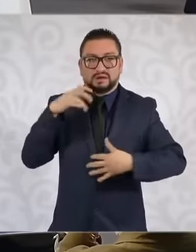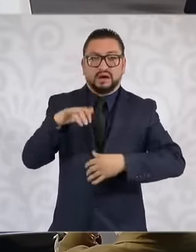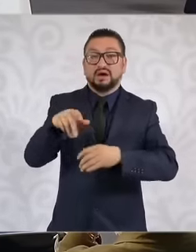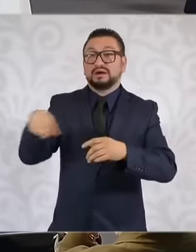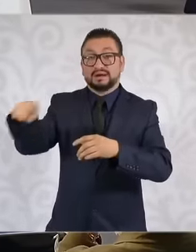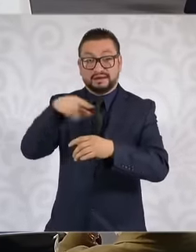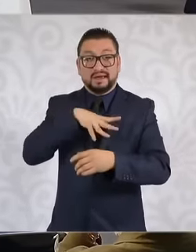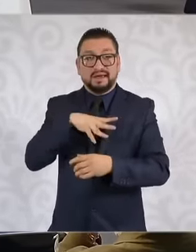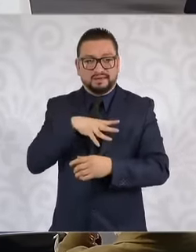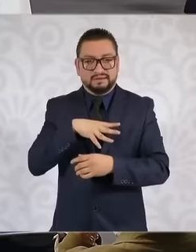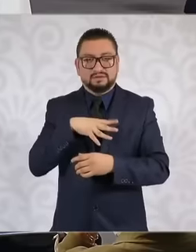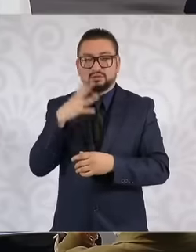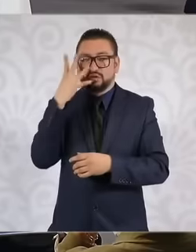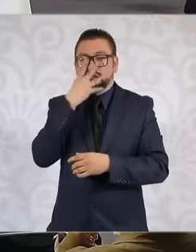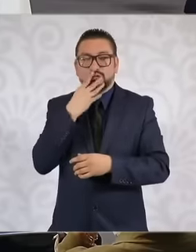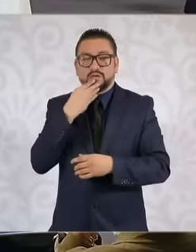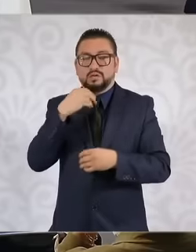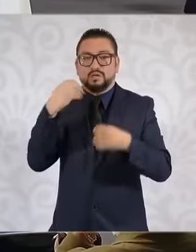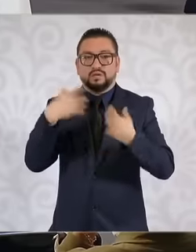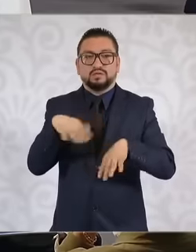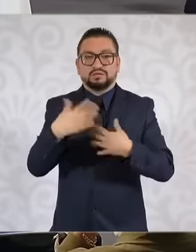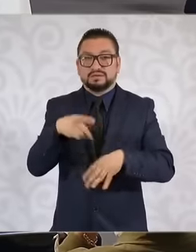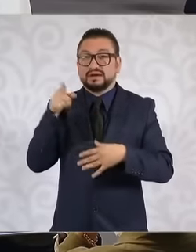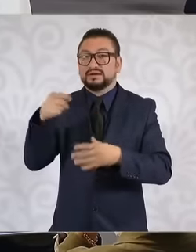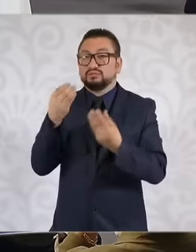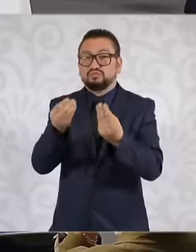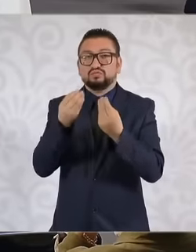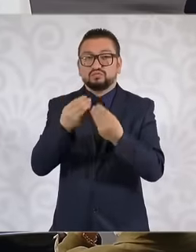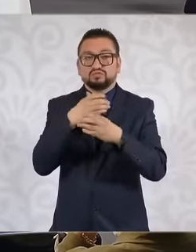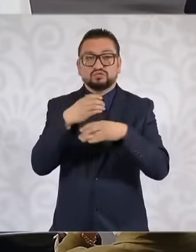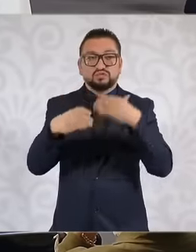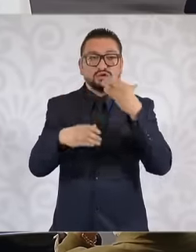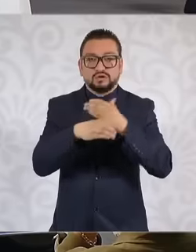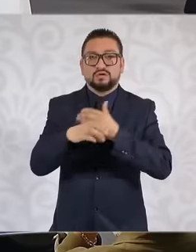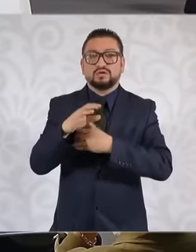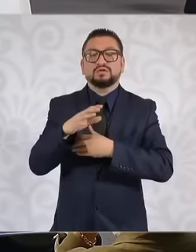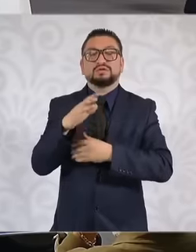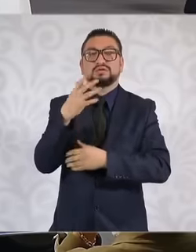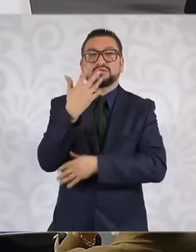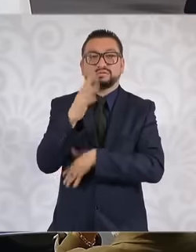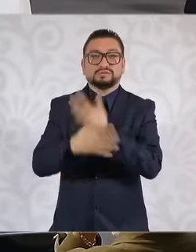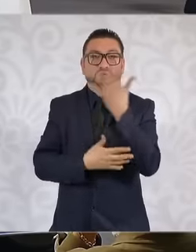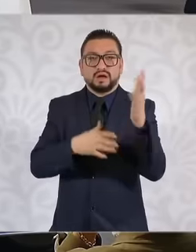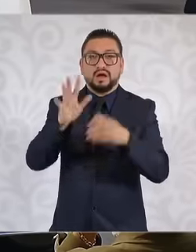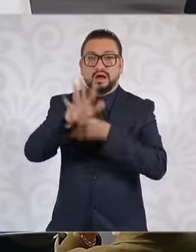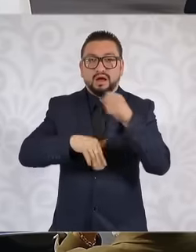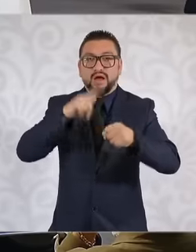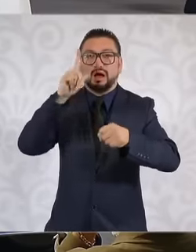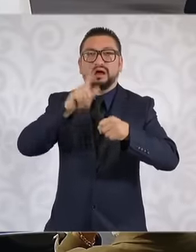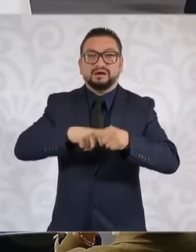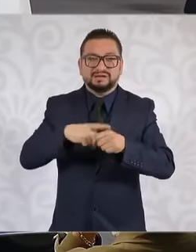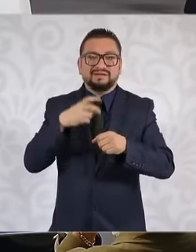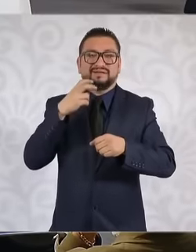right now and of course there is a large amount of very important fauna, Jaguar bats and,